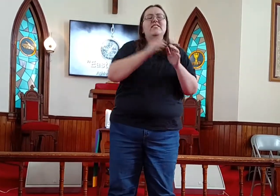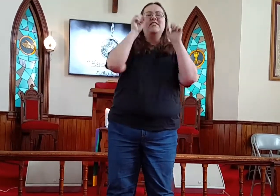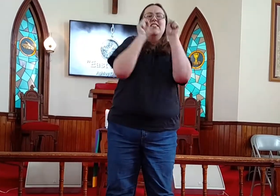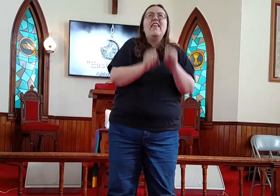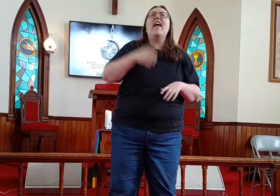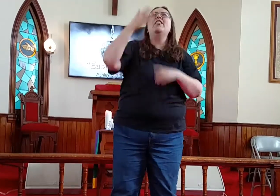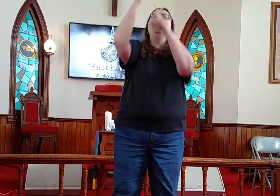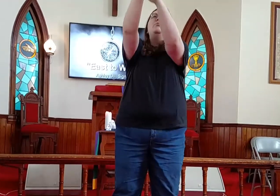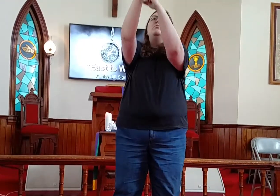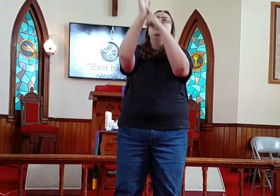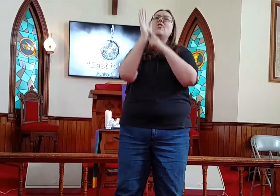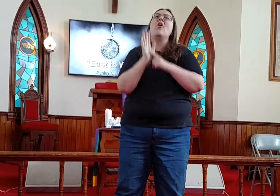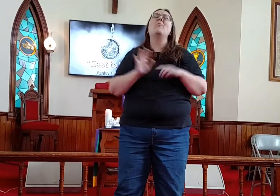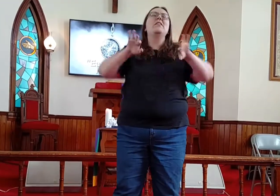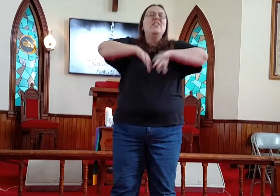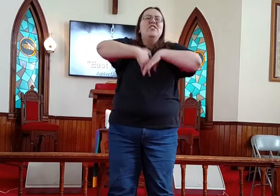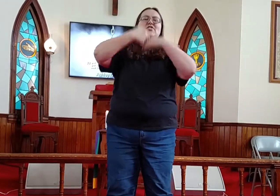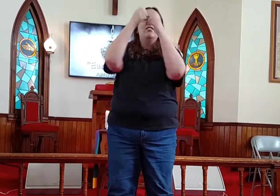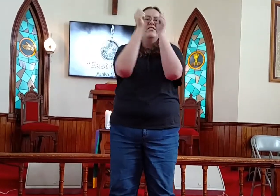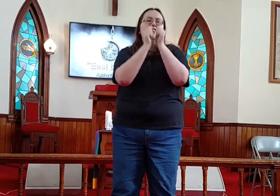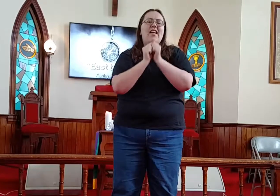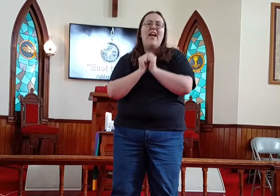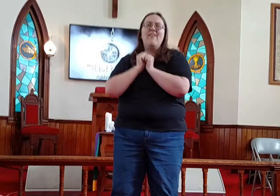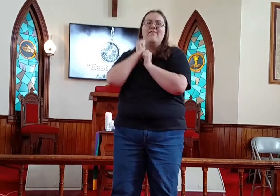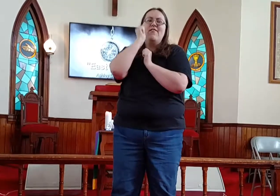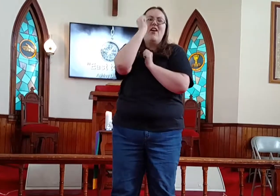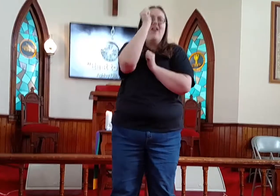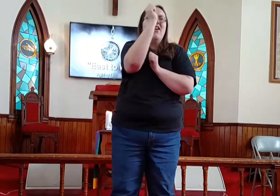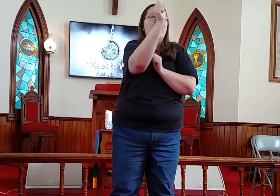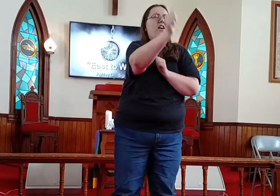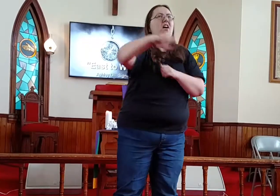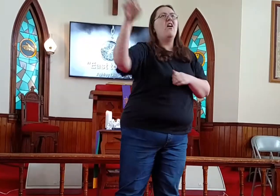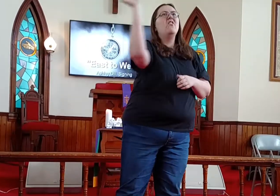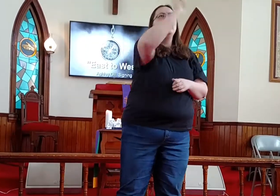Jesus, can you show me just how far